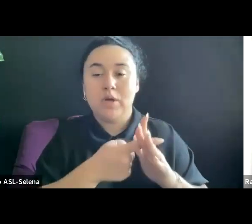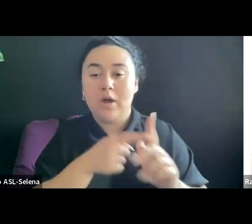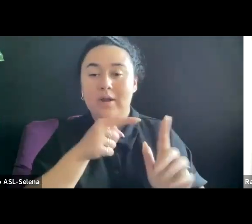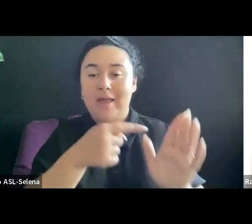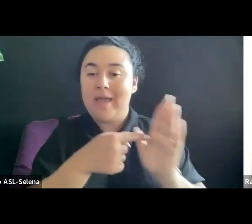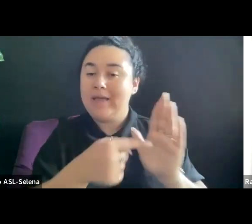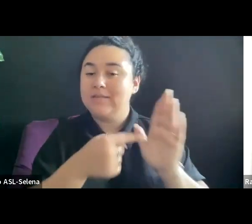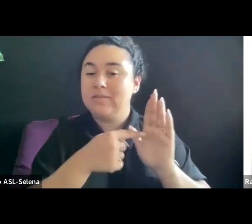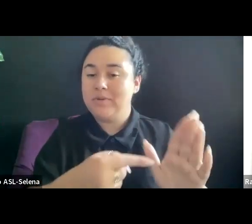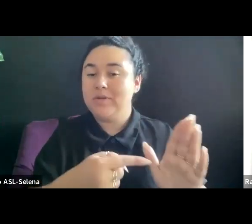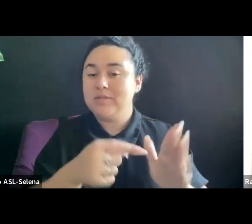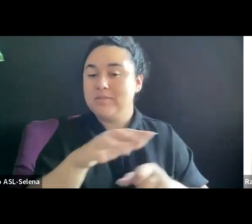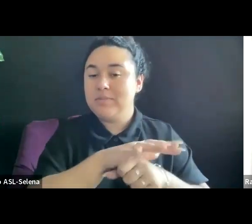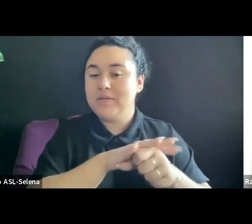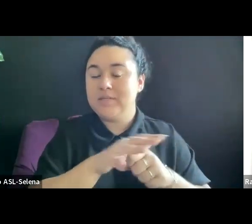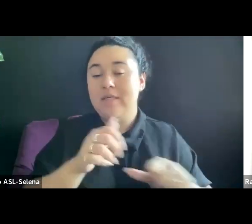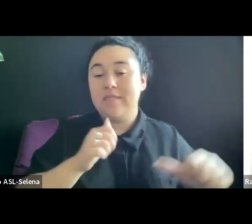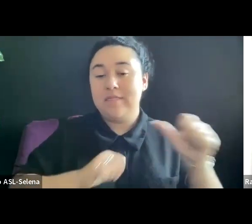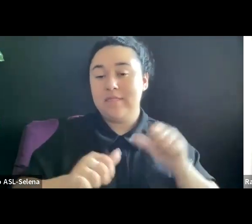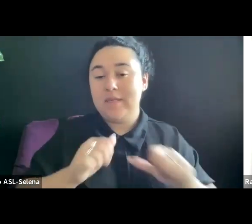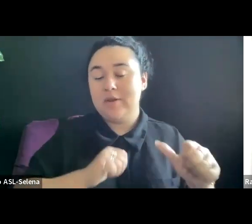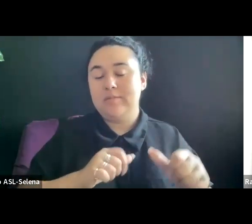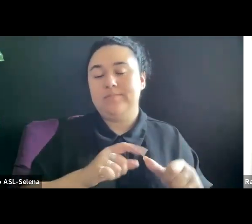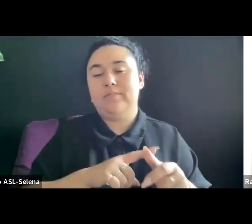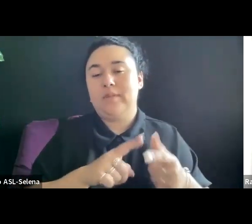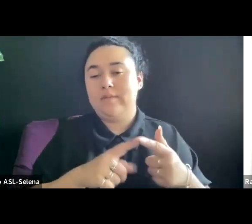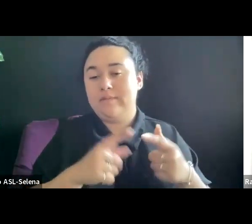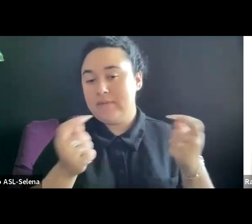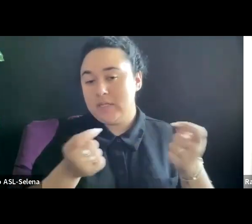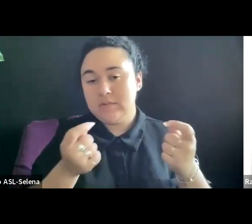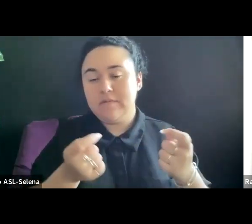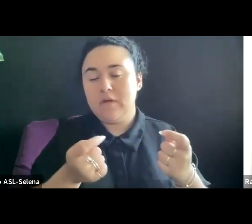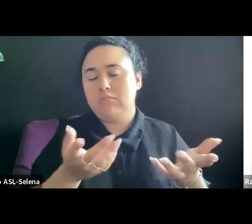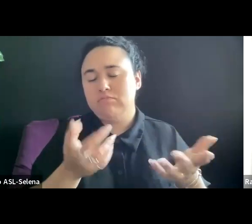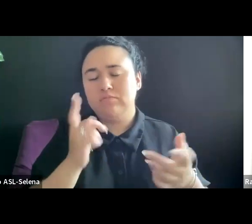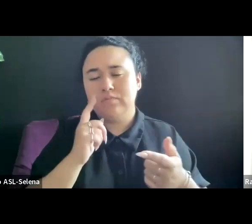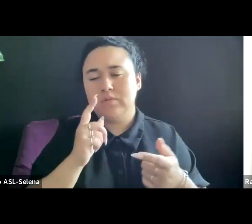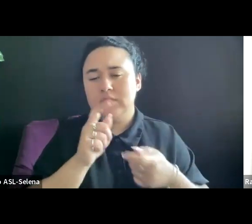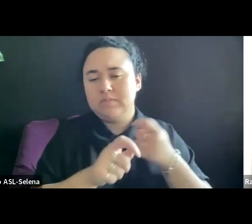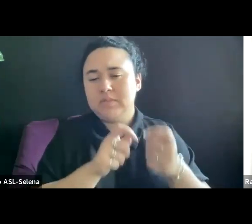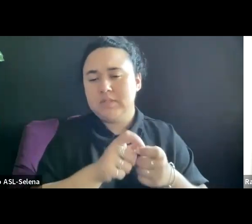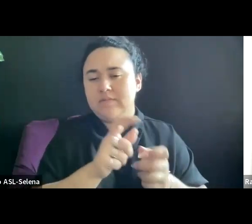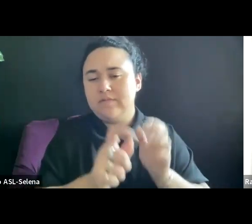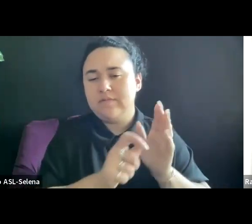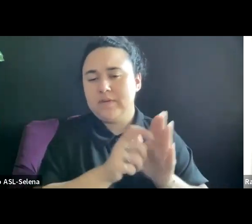OR FESTIVAL RUN FOR A CERTAIN PERIOD OF TIME AND THEN GOING TO BROADCAST AN THEN EDUCATION AND